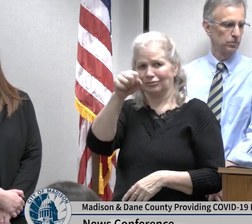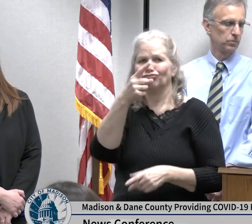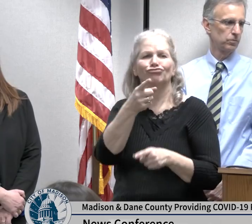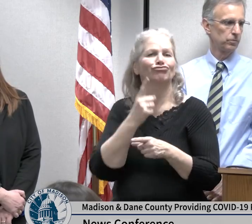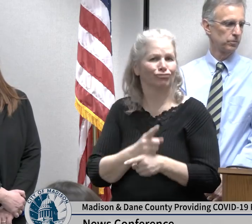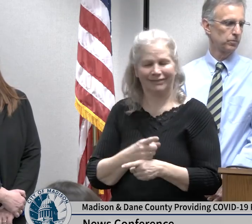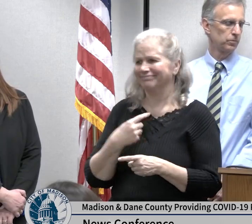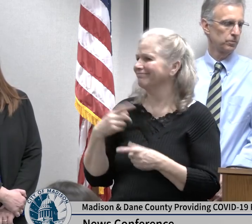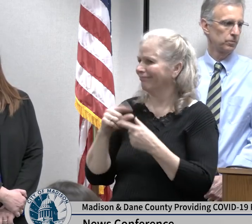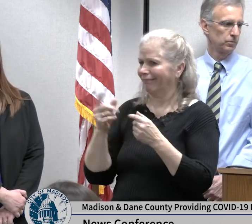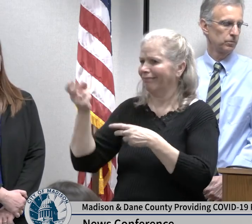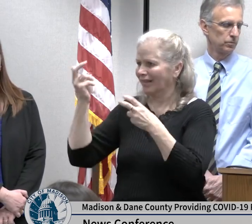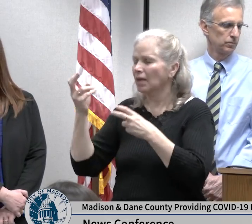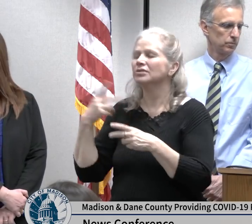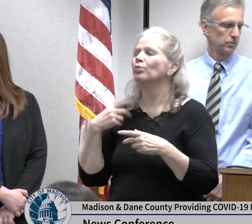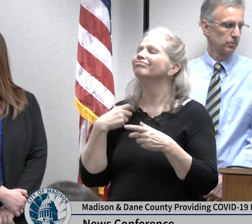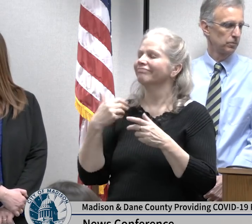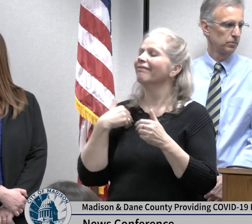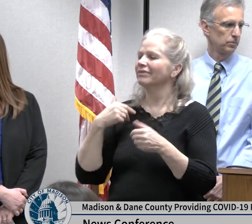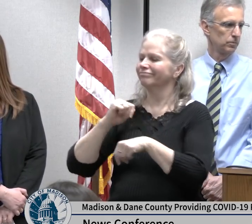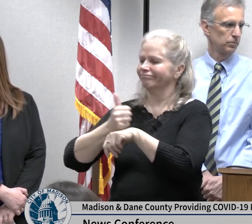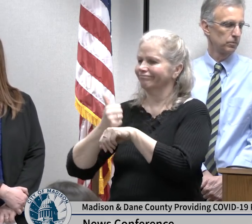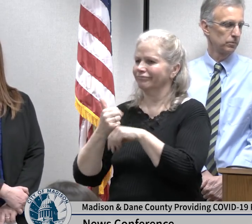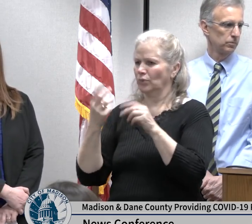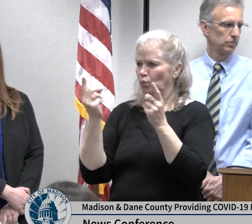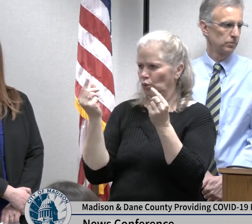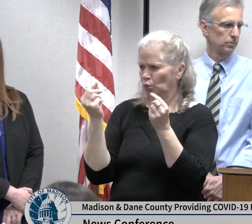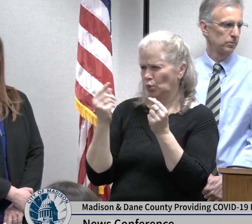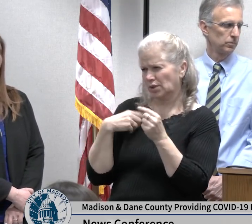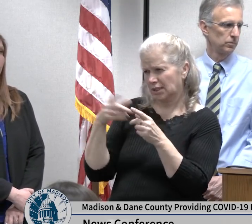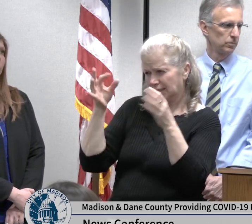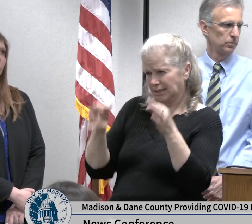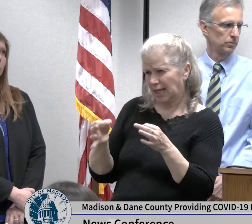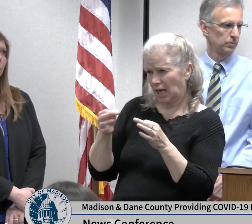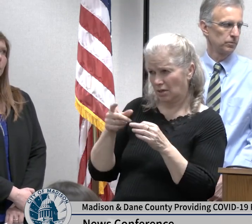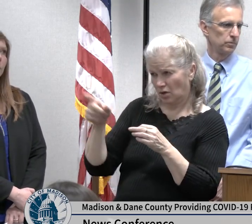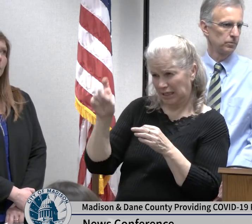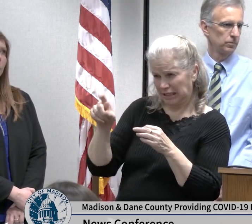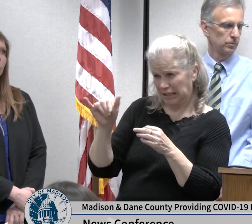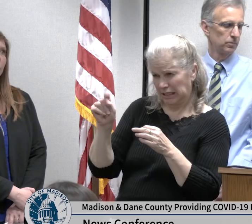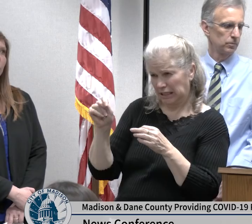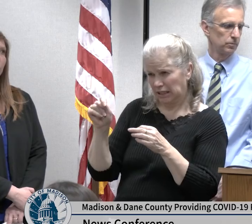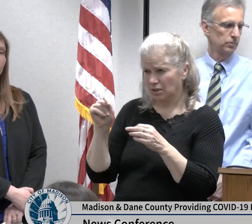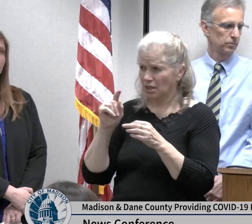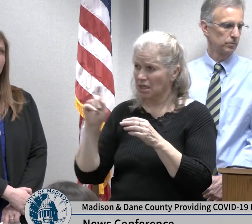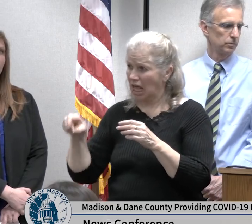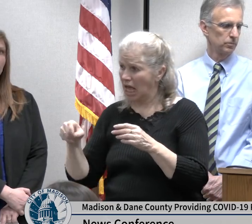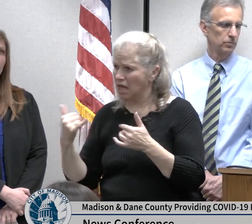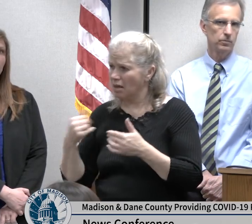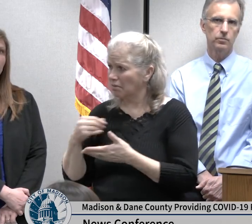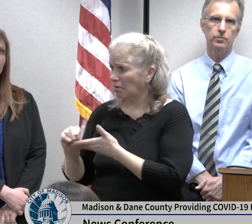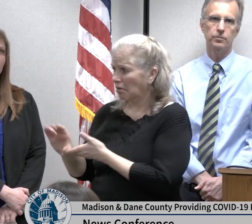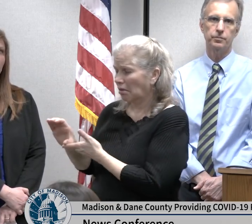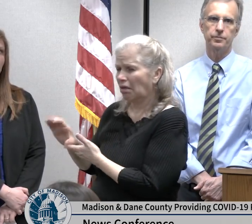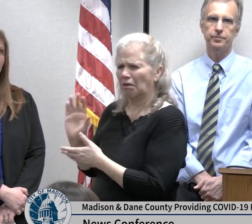the masks reach of those who need it versus somebody who may be afraid that they might need it in the future but aren't actively need of it now do you